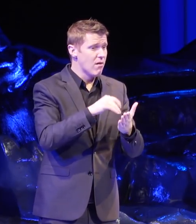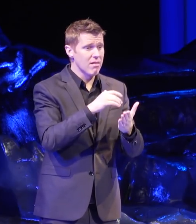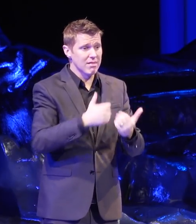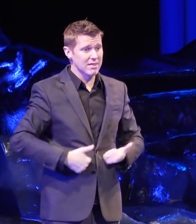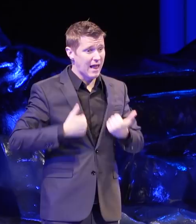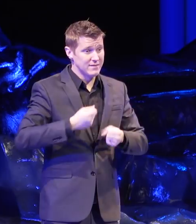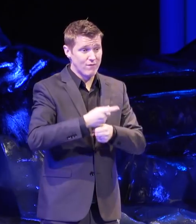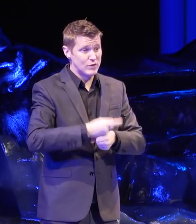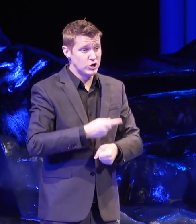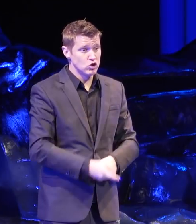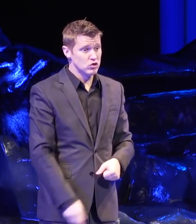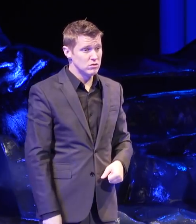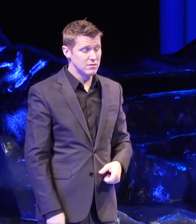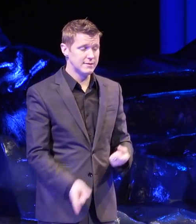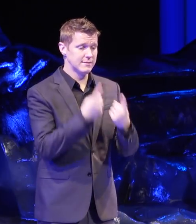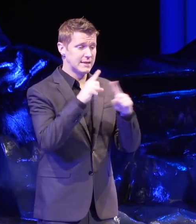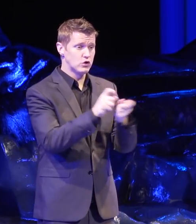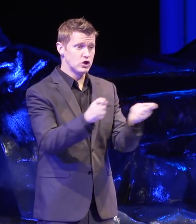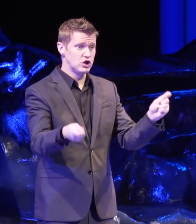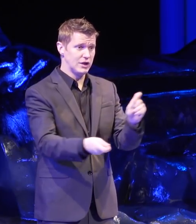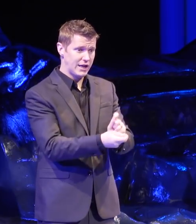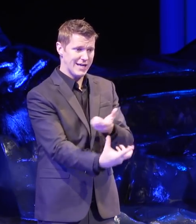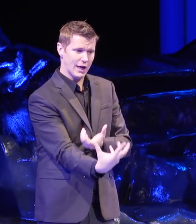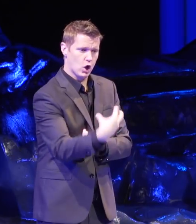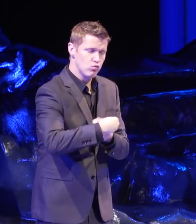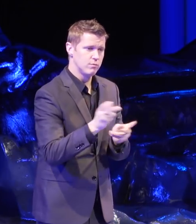Successful change efforts include people.